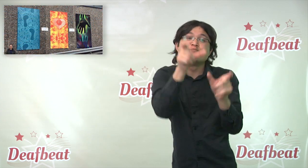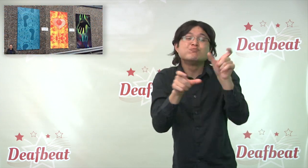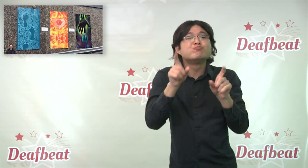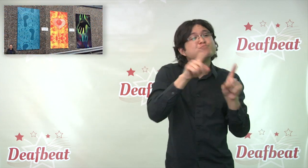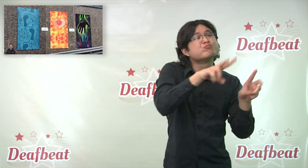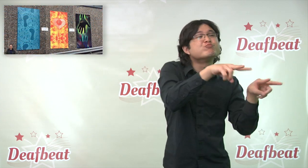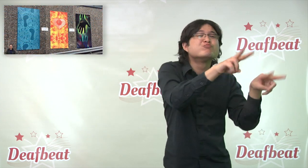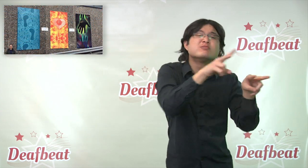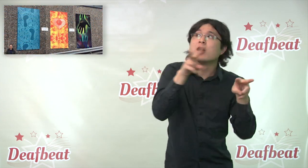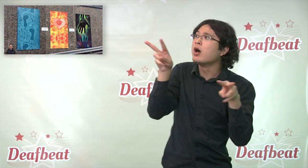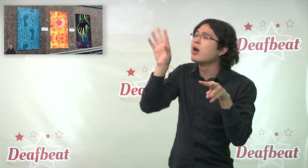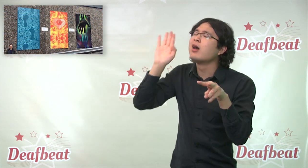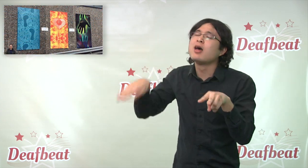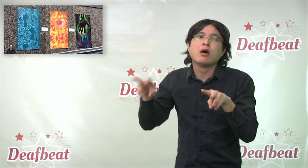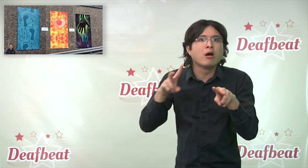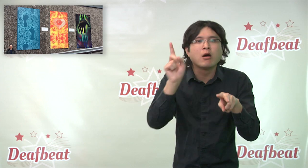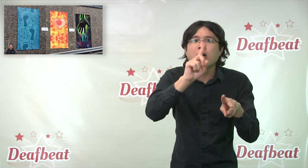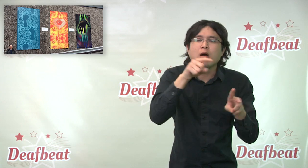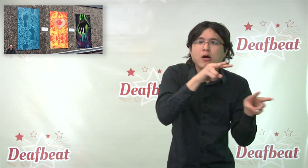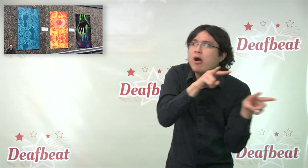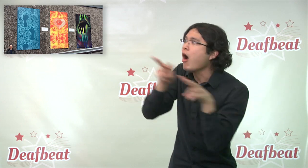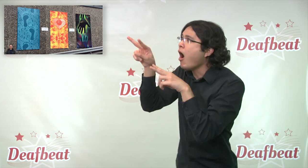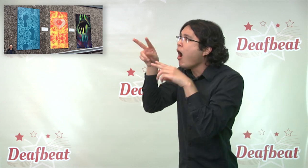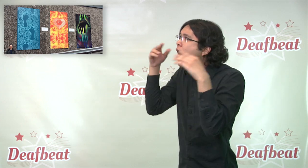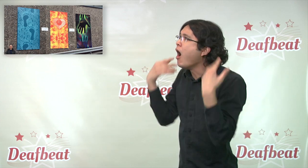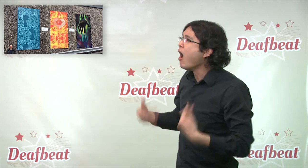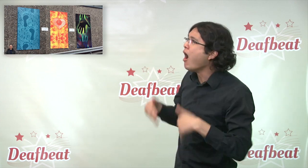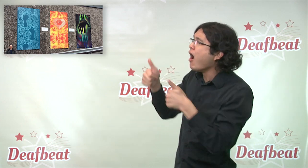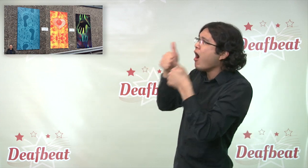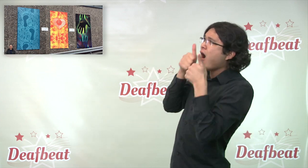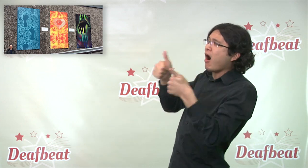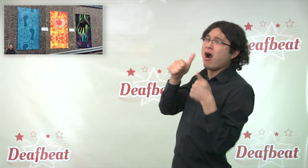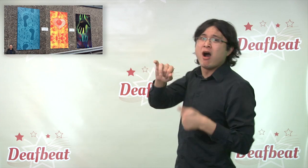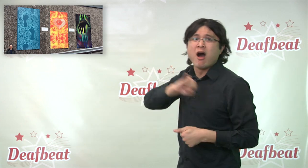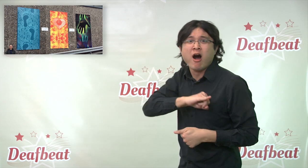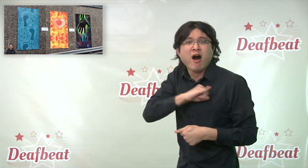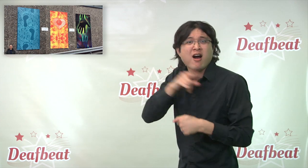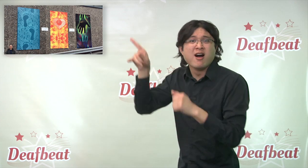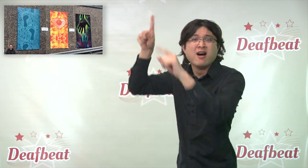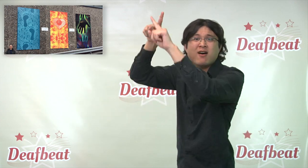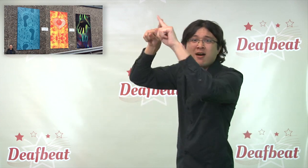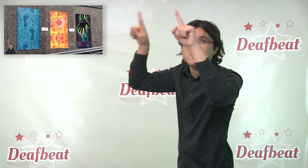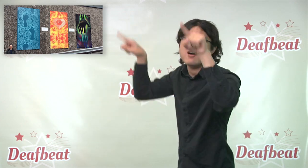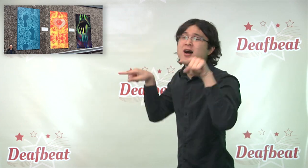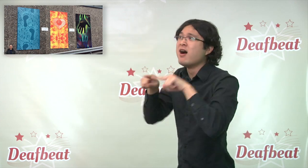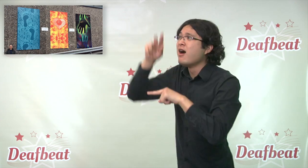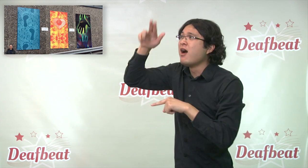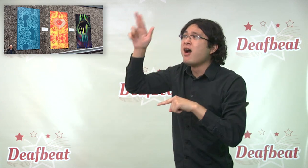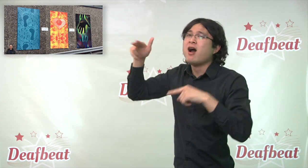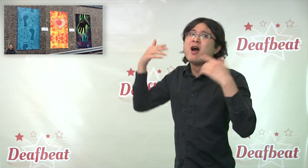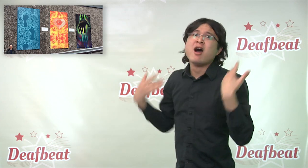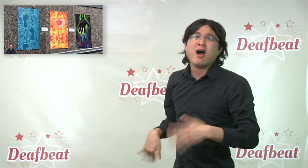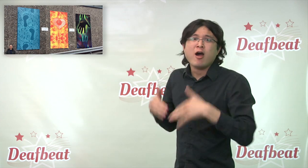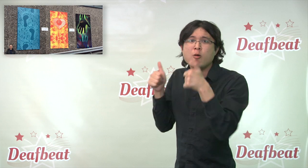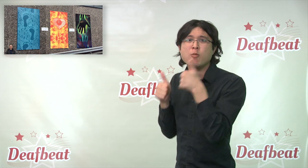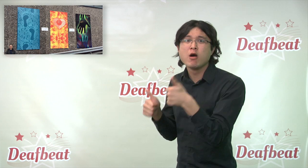that can trick people’s eyes so if someone looked at the art, they would spend time looking